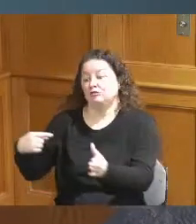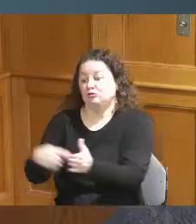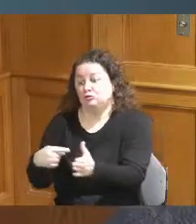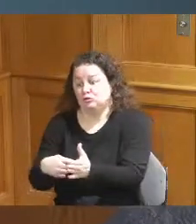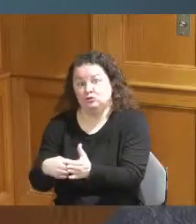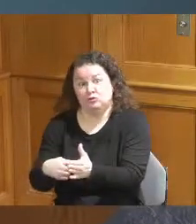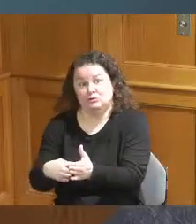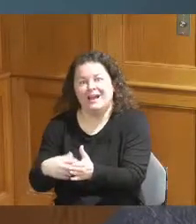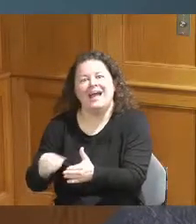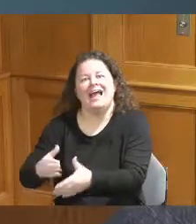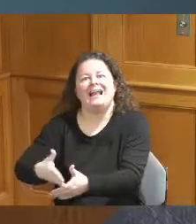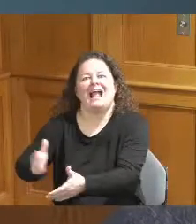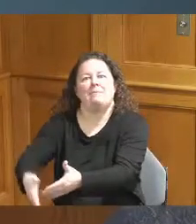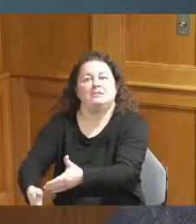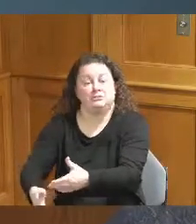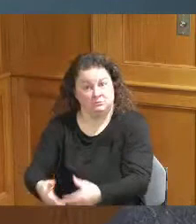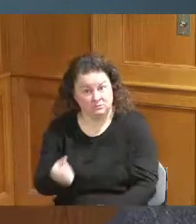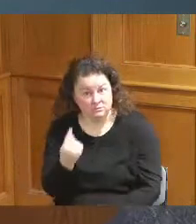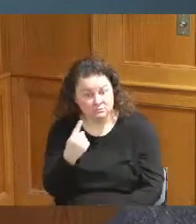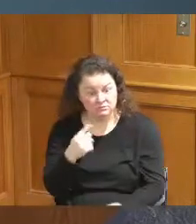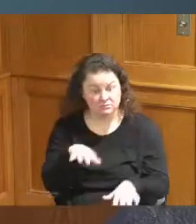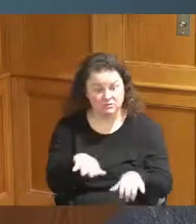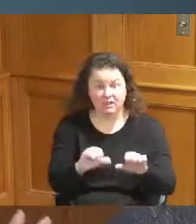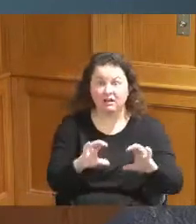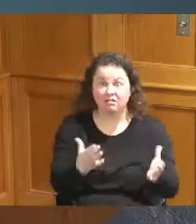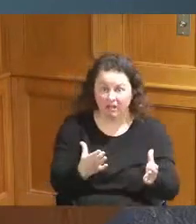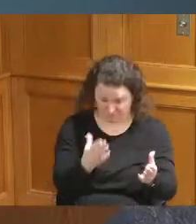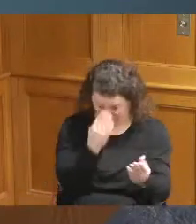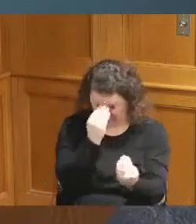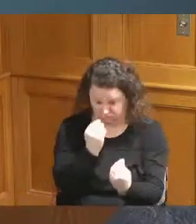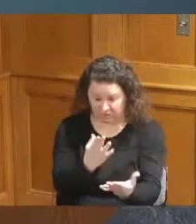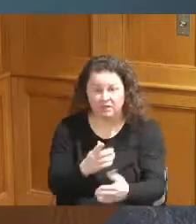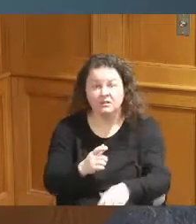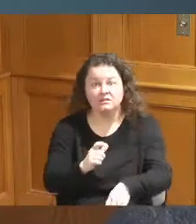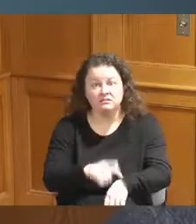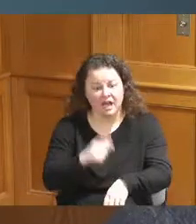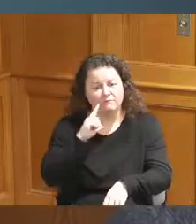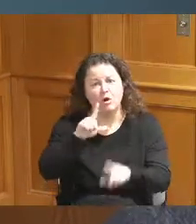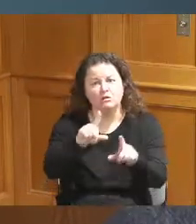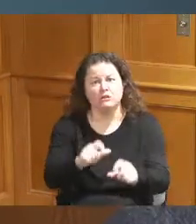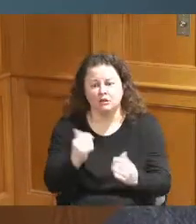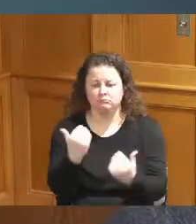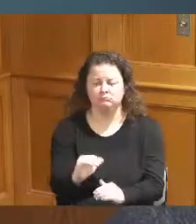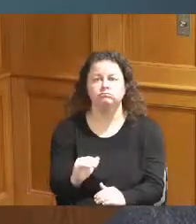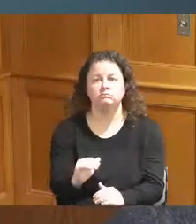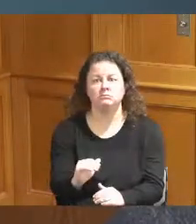they give you a time to complete the test you just can't you know take all the time that you want so